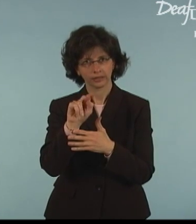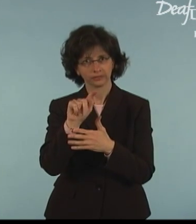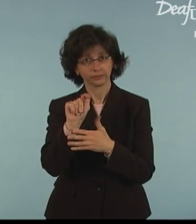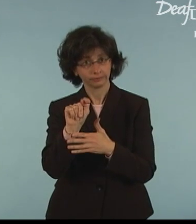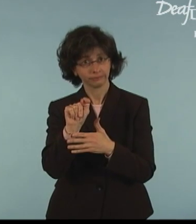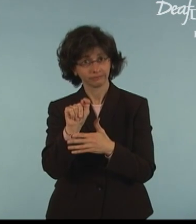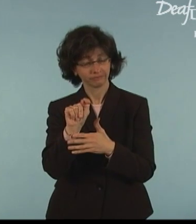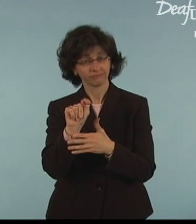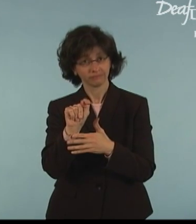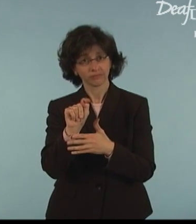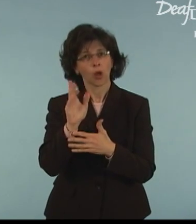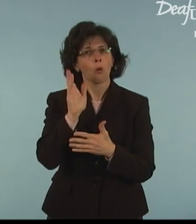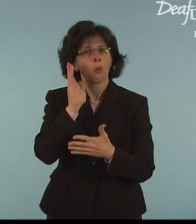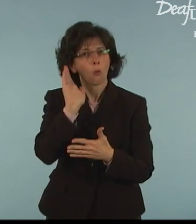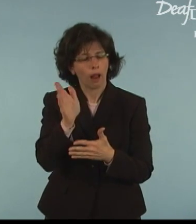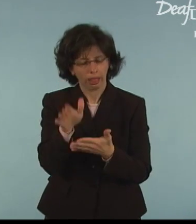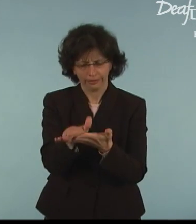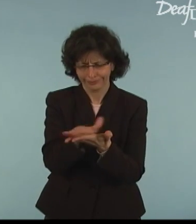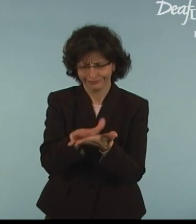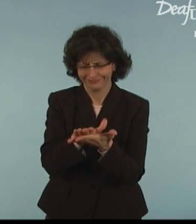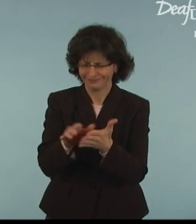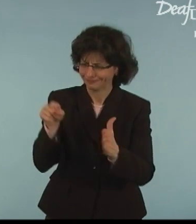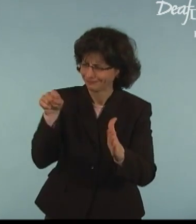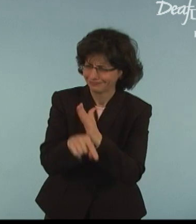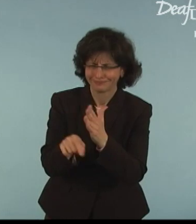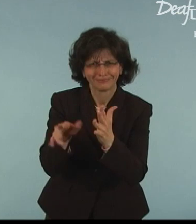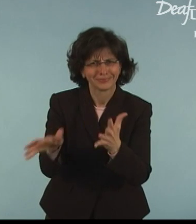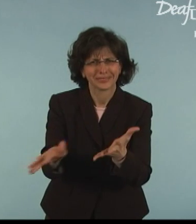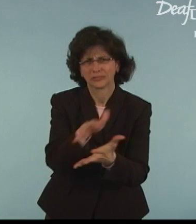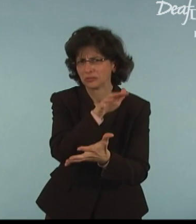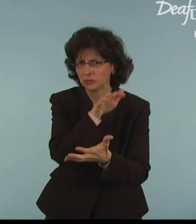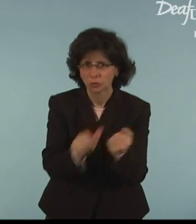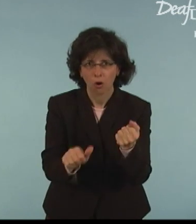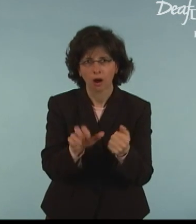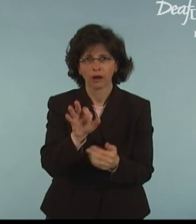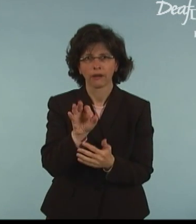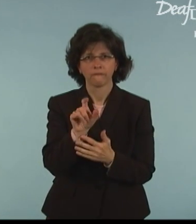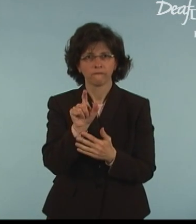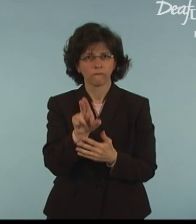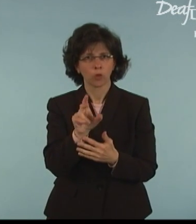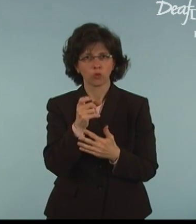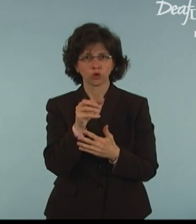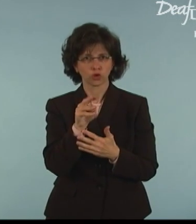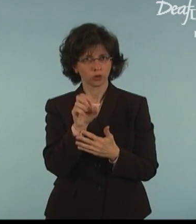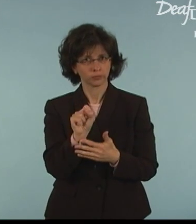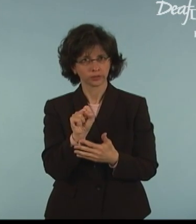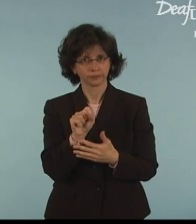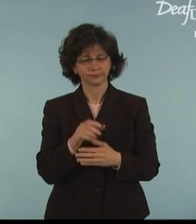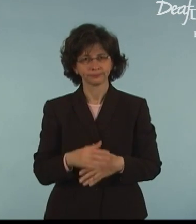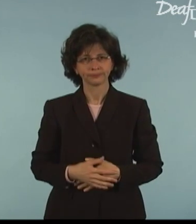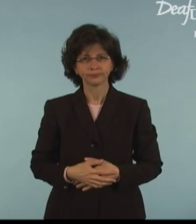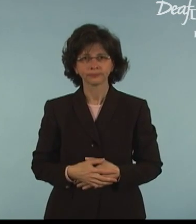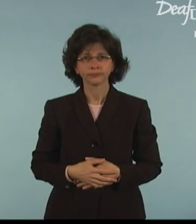Disinfectants help clean, as well as kill or destroy flu germs.